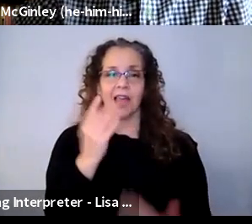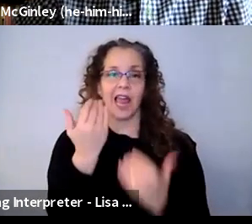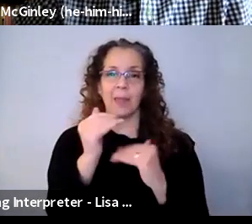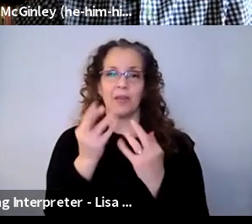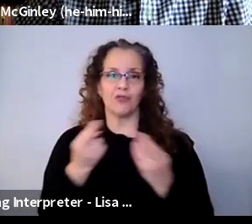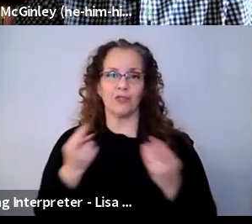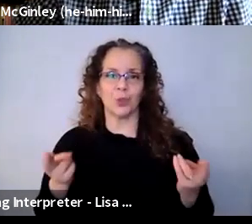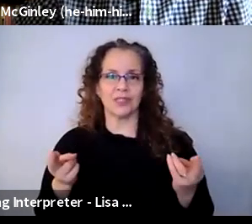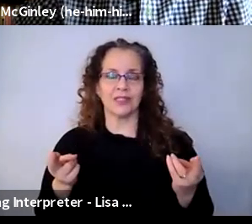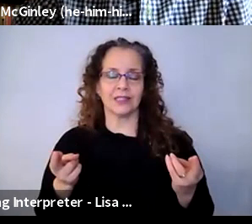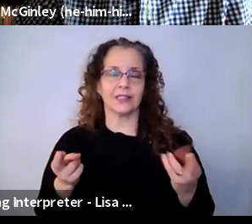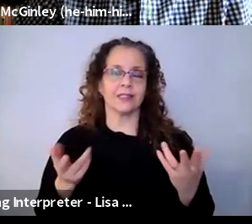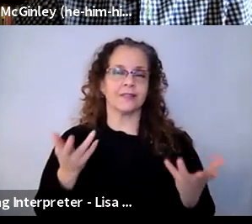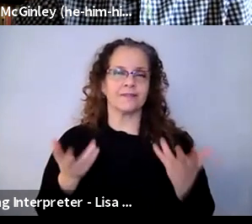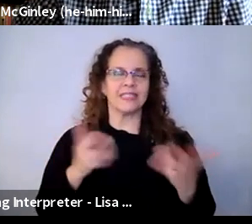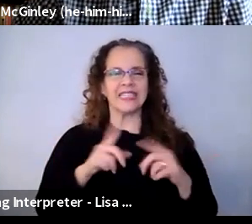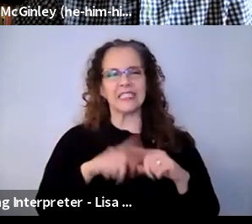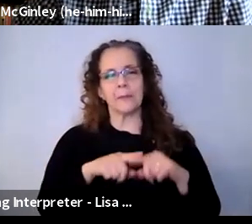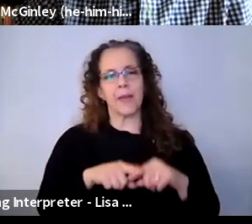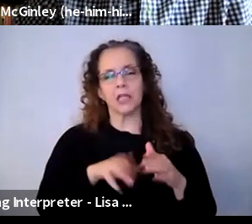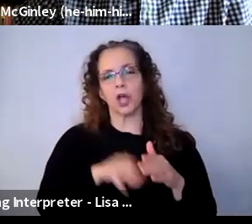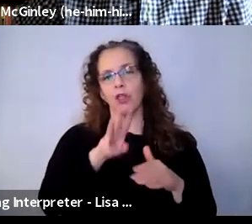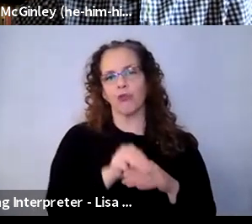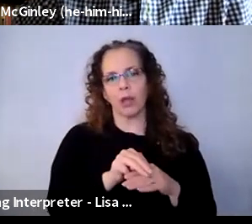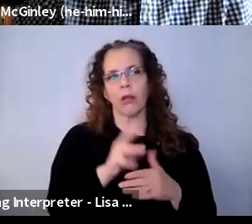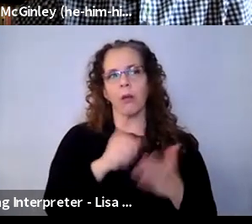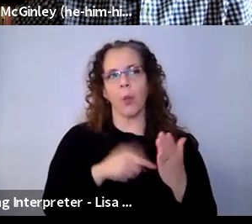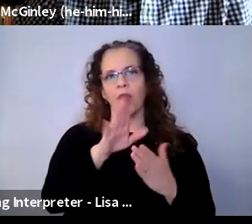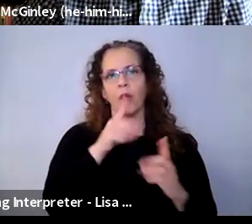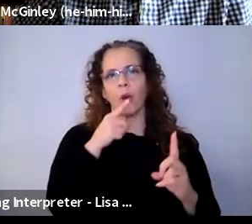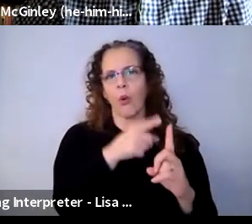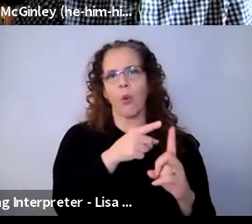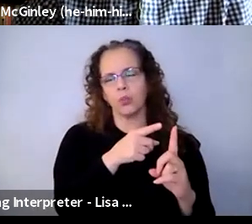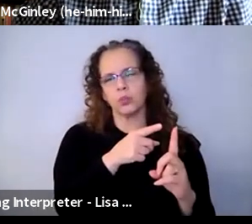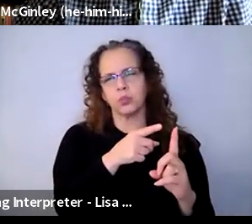there's not a, you know, it just depends on your curriculum, what your goals are, and what you're intending to do. We're doing a